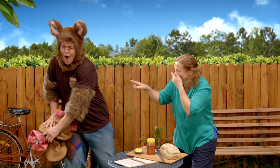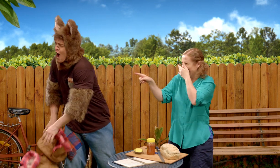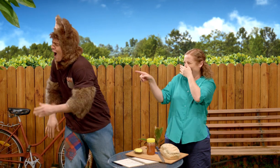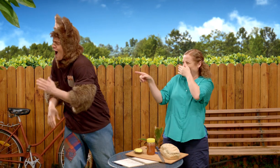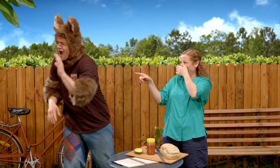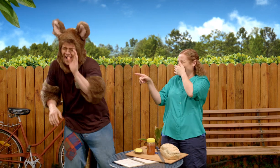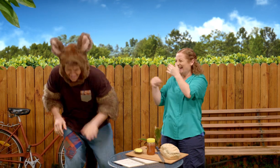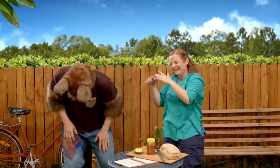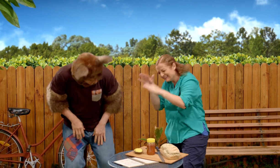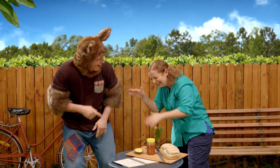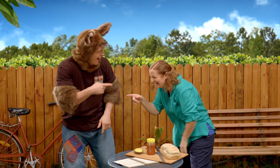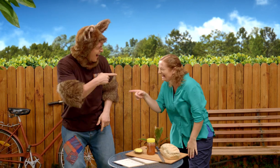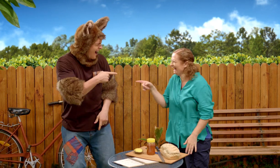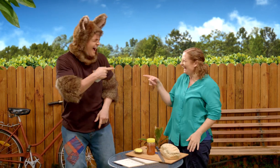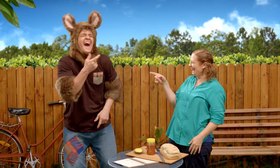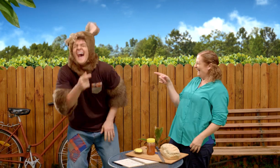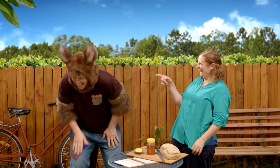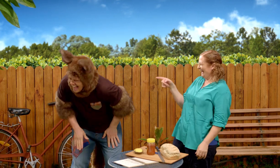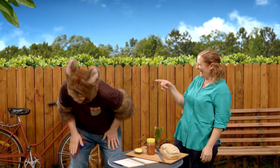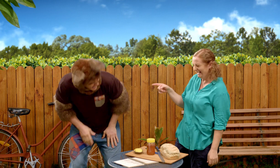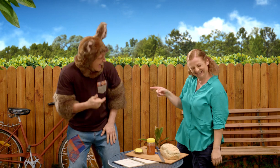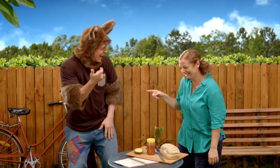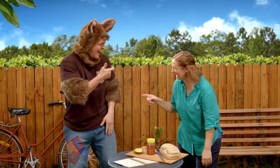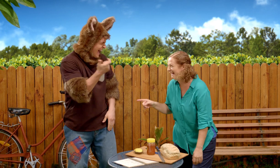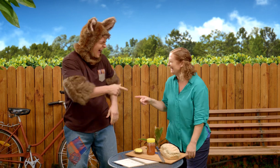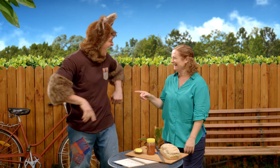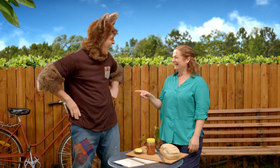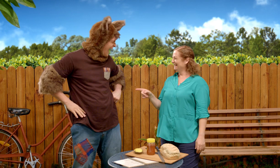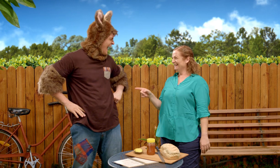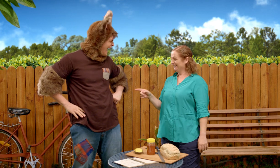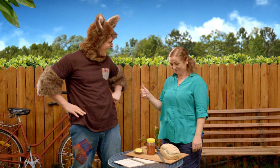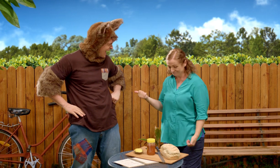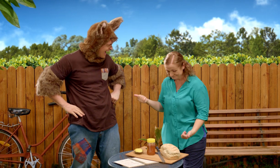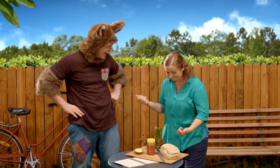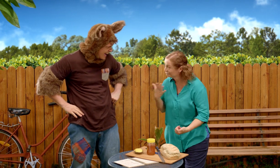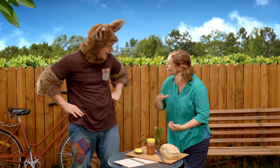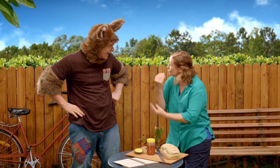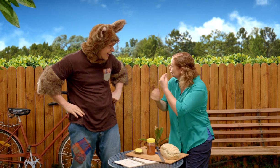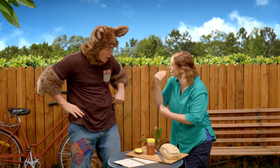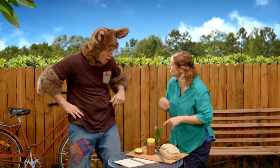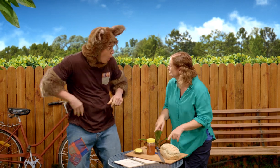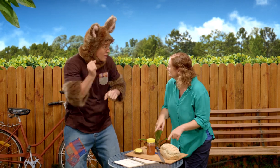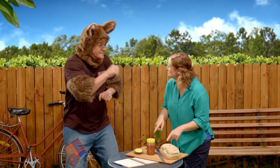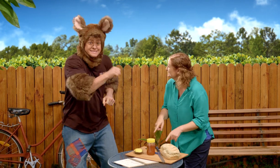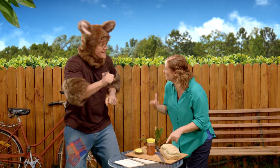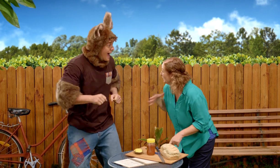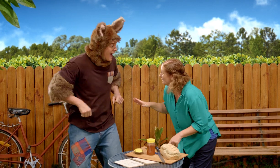I'm just teasing you Possum. Ha ha ha! Oh you're funny. Shall we eat the bread now?